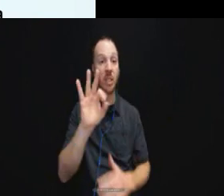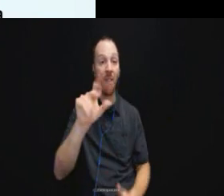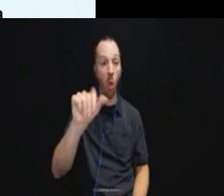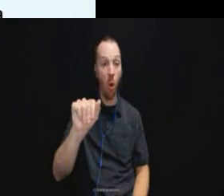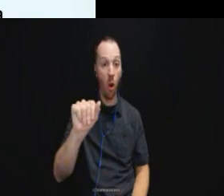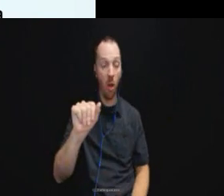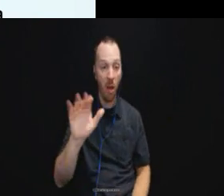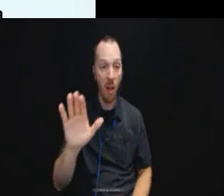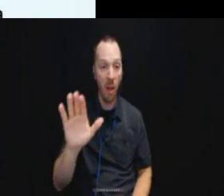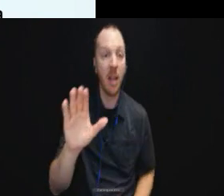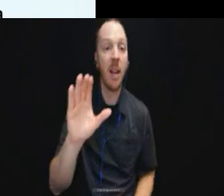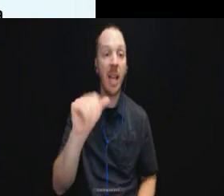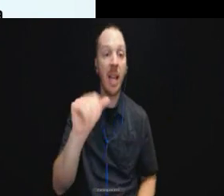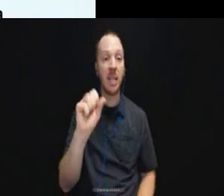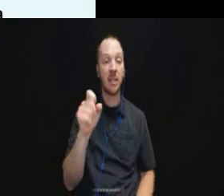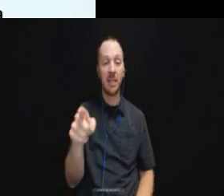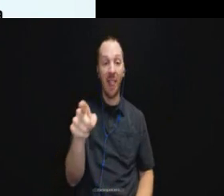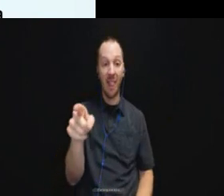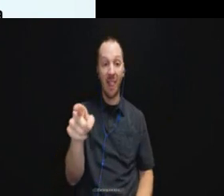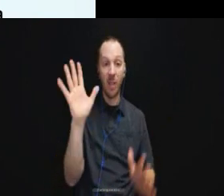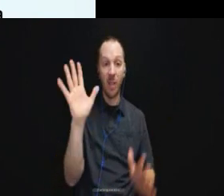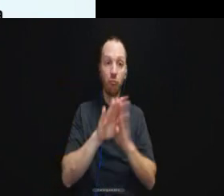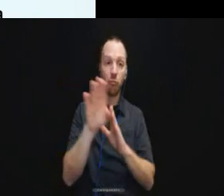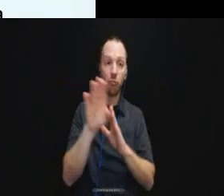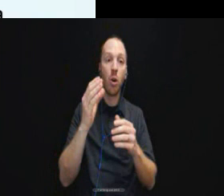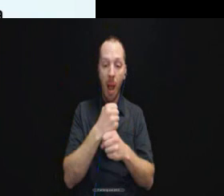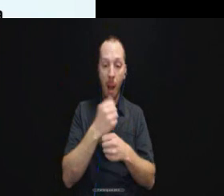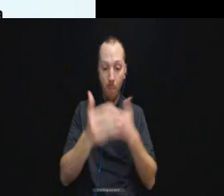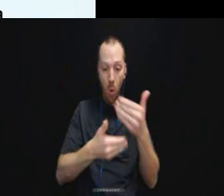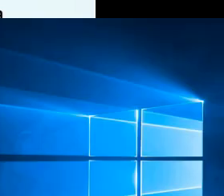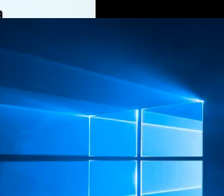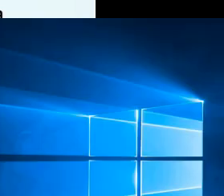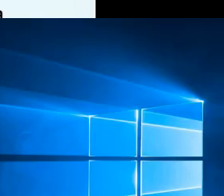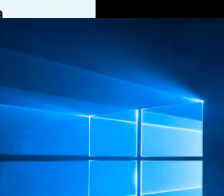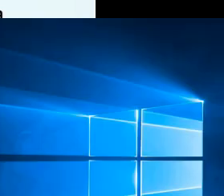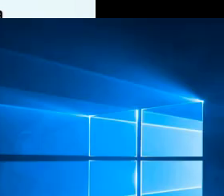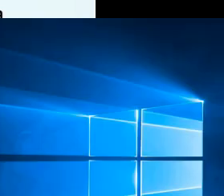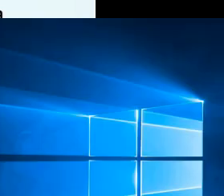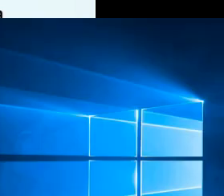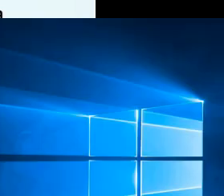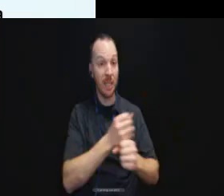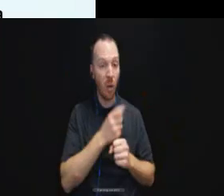a process, there is going to be an evaluation to identify if somebody has as disability